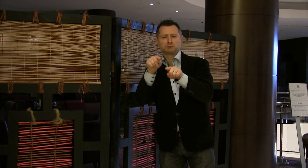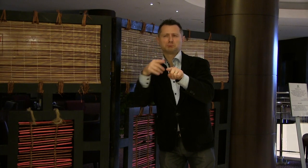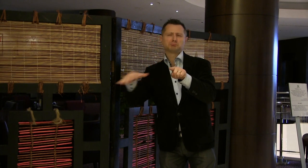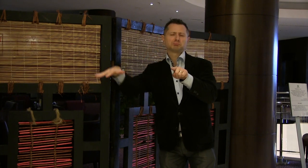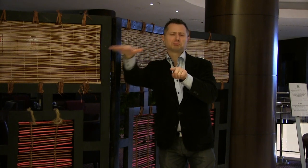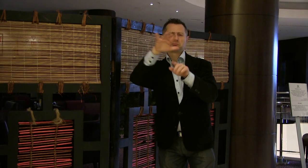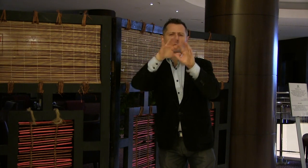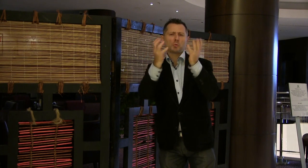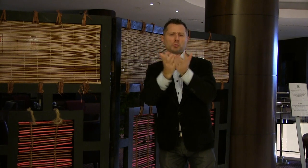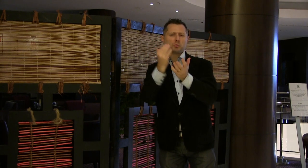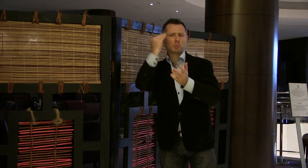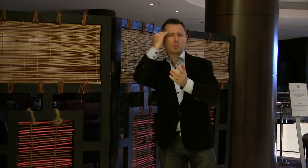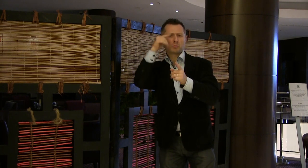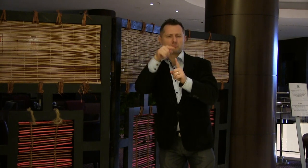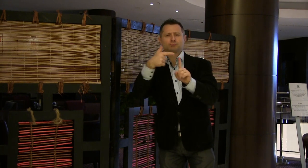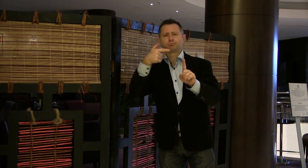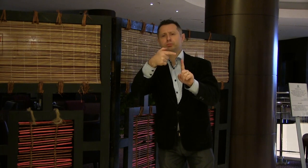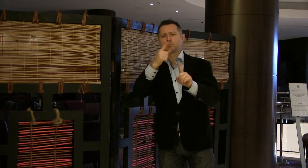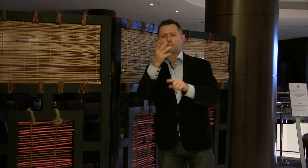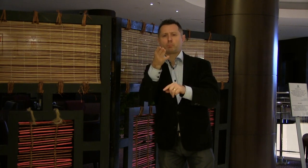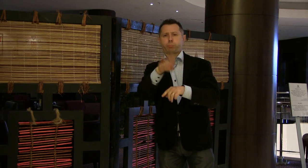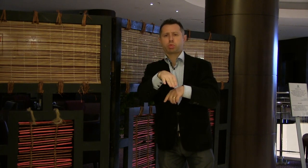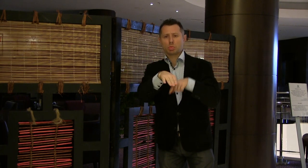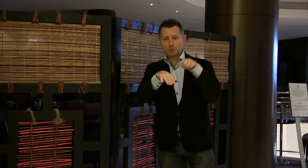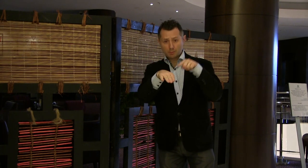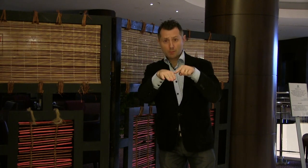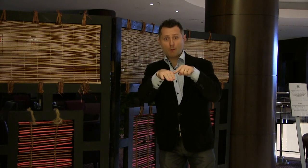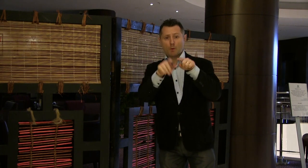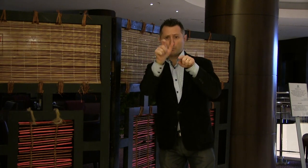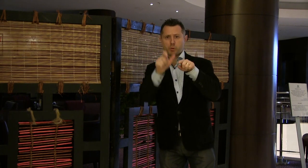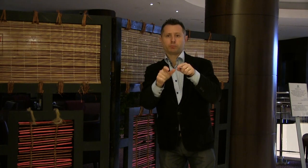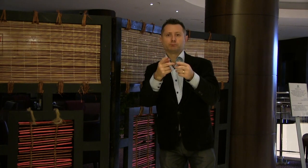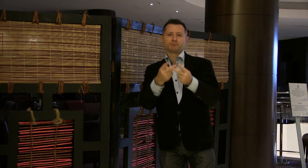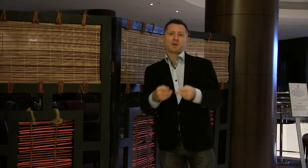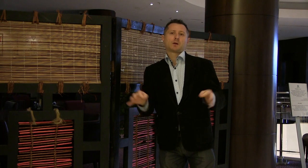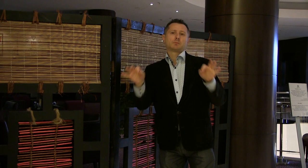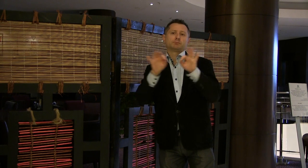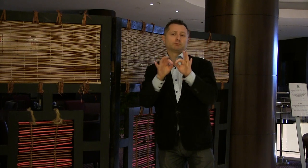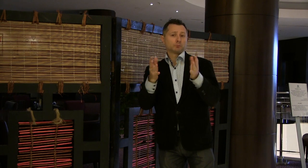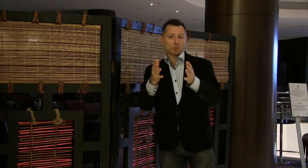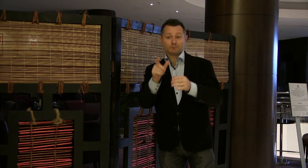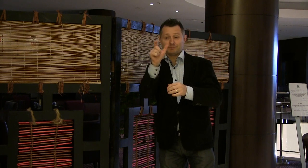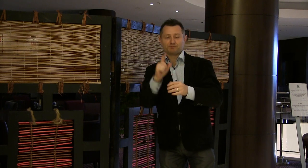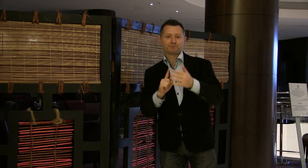was shot and killed. He was an important man because he was the first Deaf person